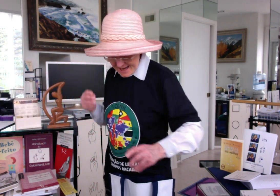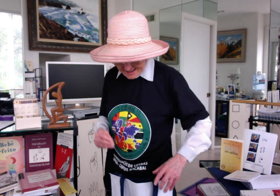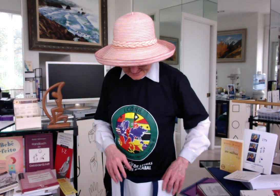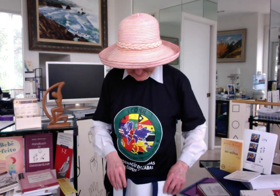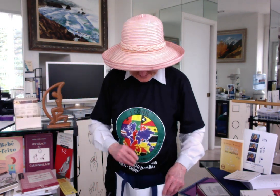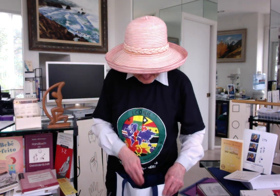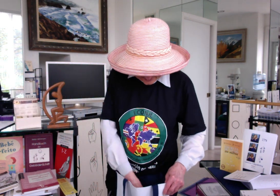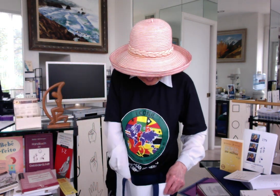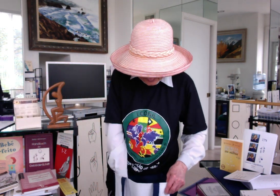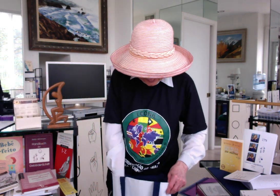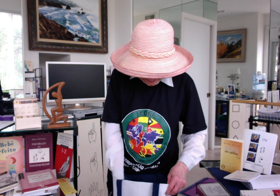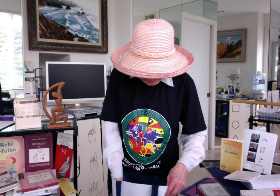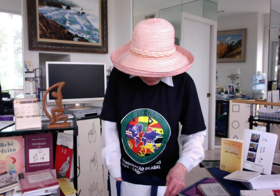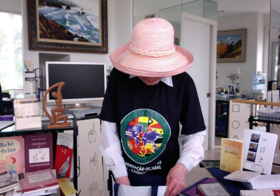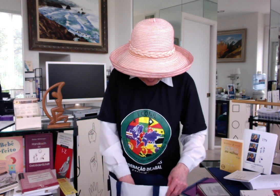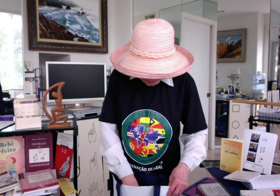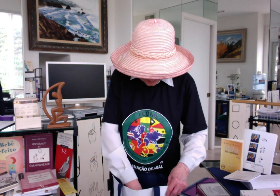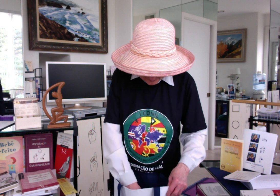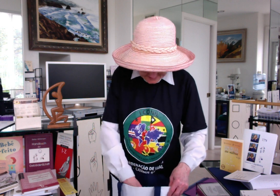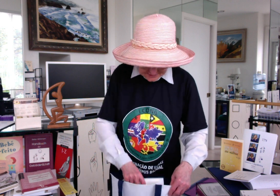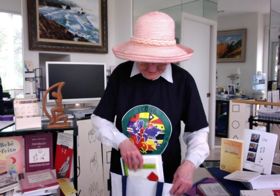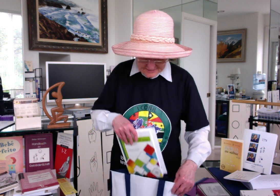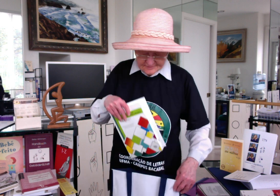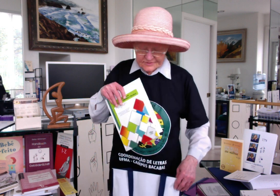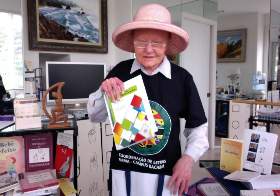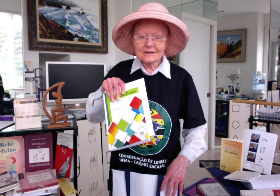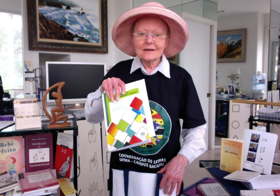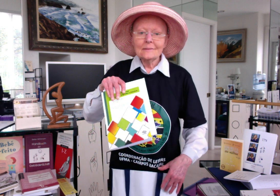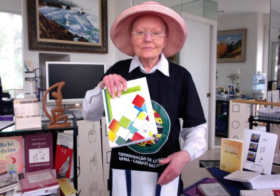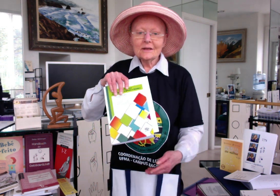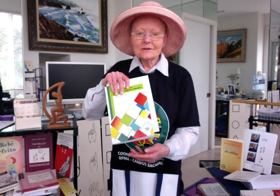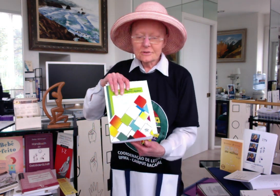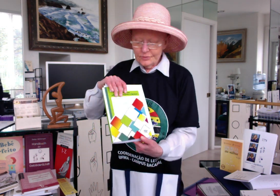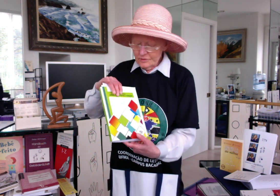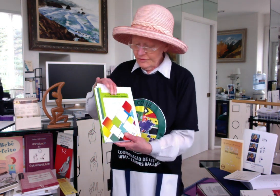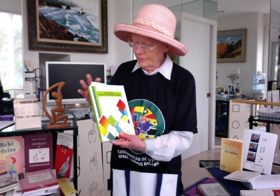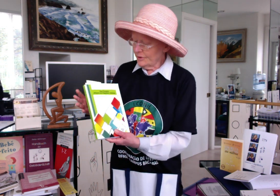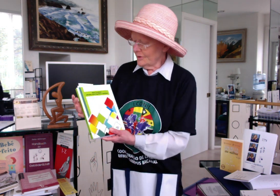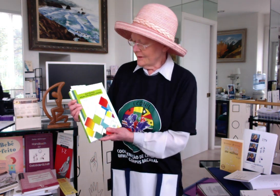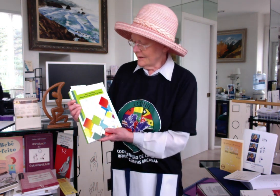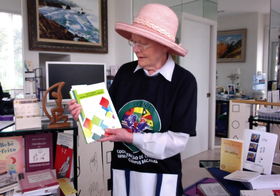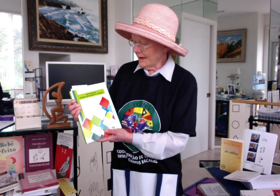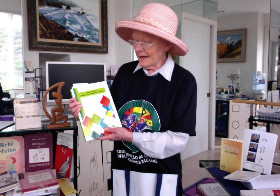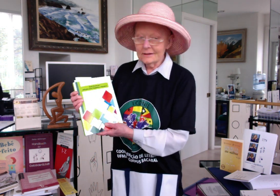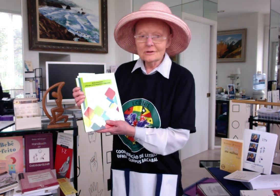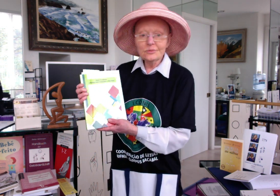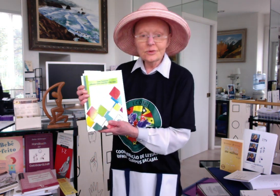And then one of the most amazing gifts is a beautiful book and the book is